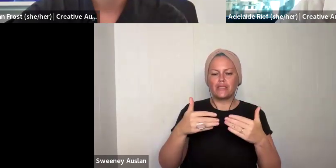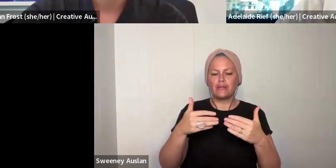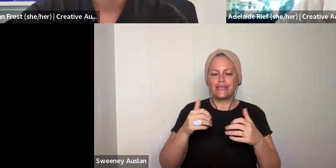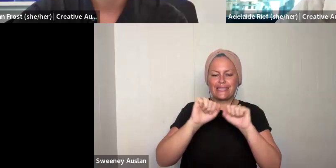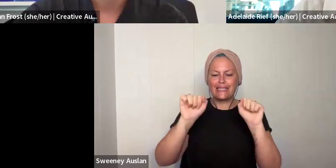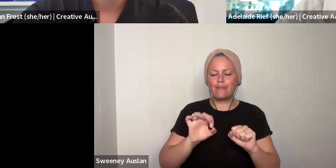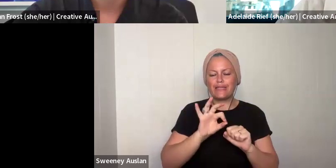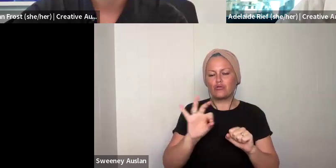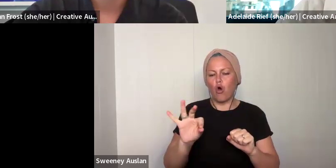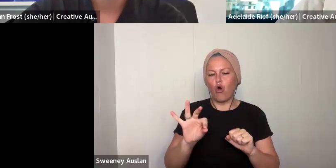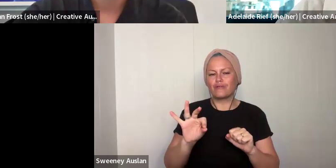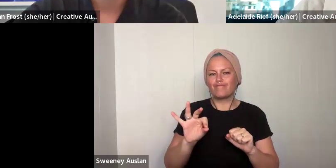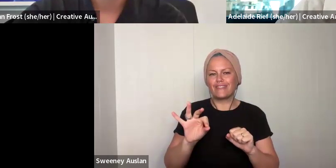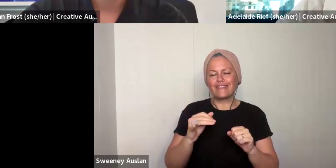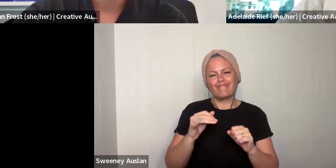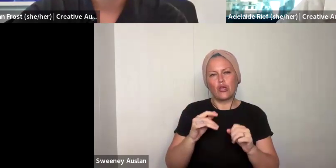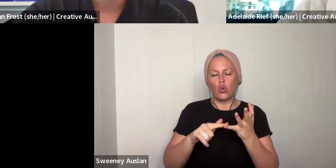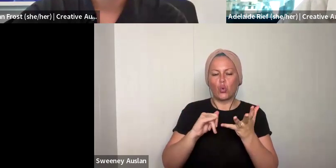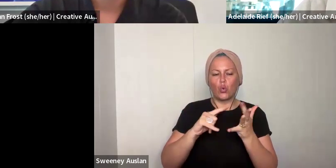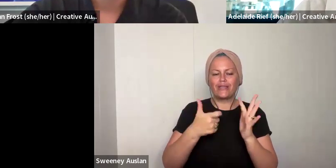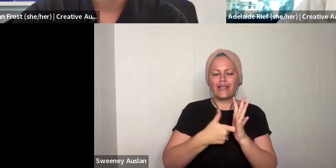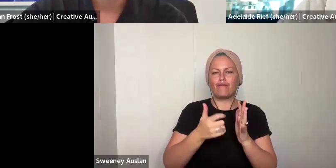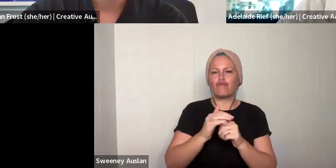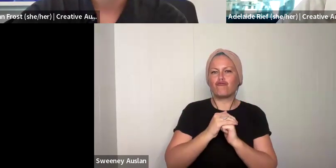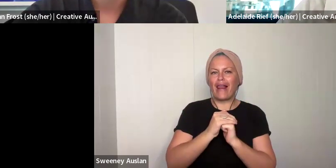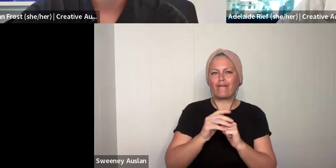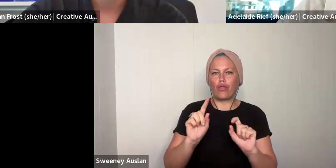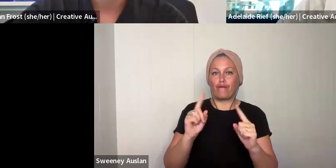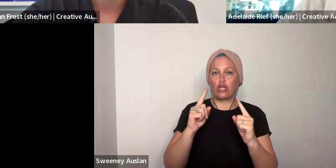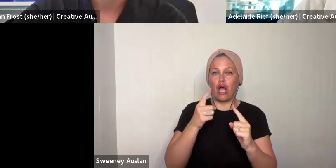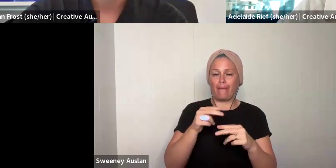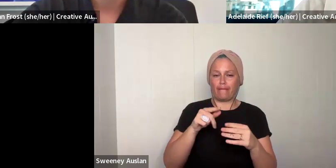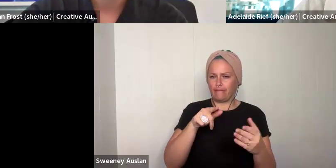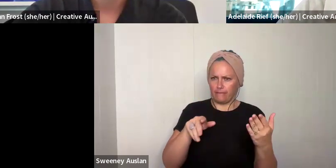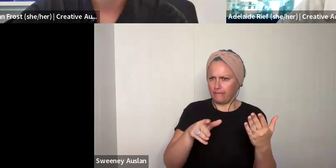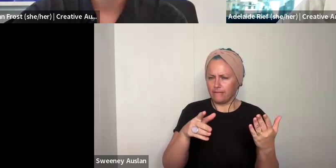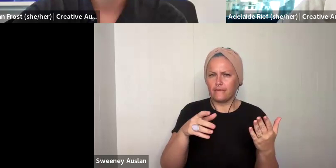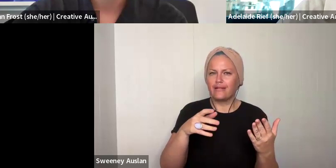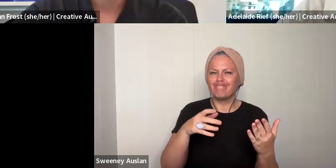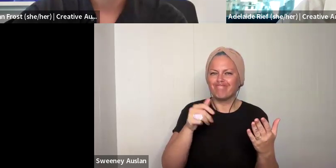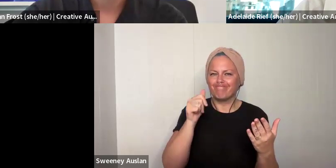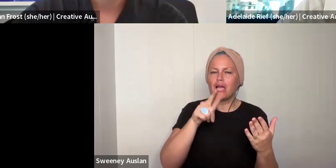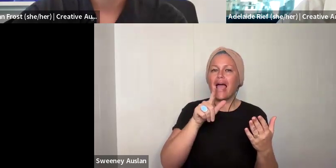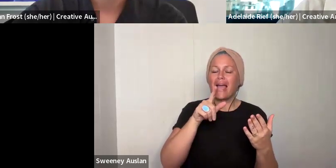Yes, we know the application management system isn't particularly user-friendly the first time around. Please jump in early. When you click that